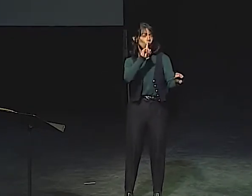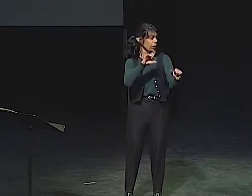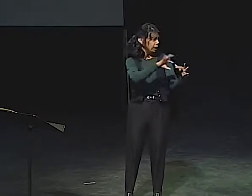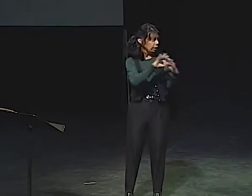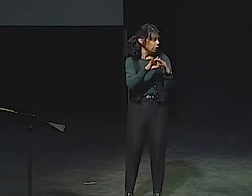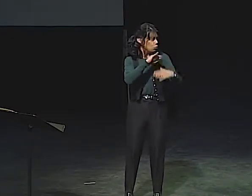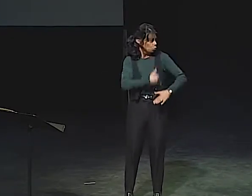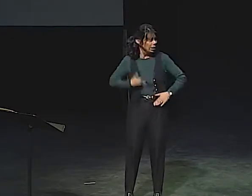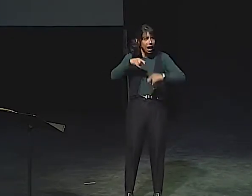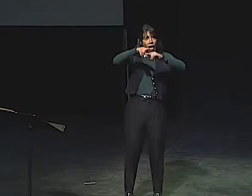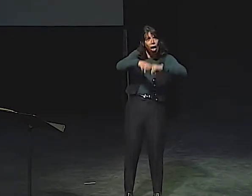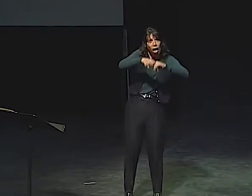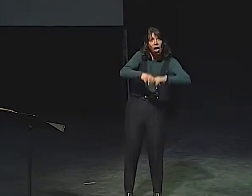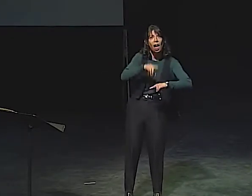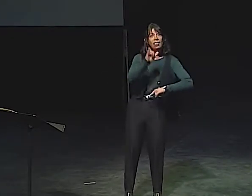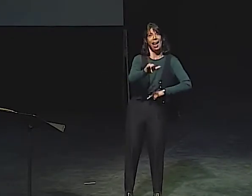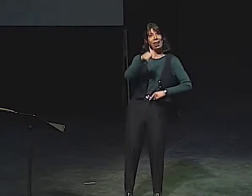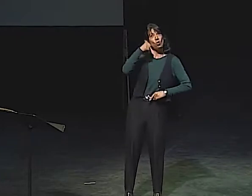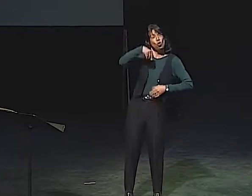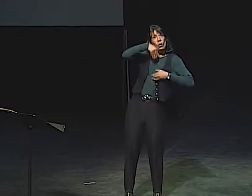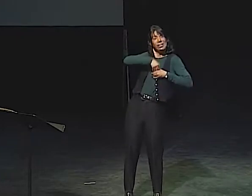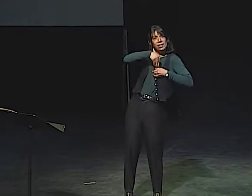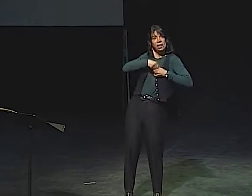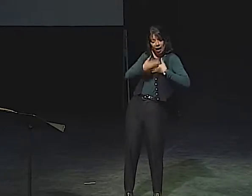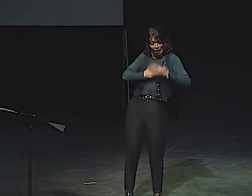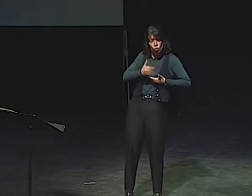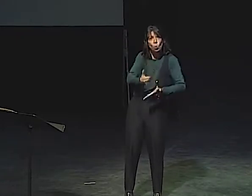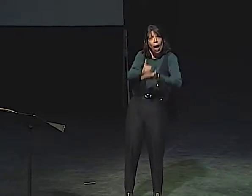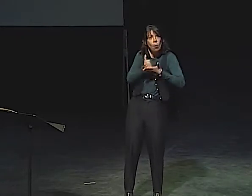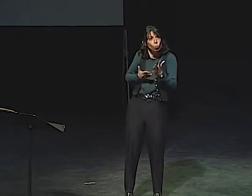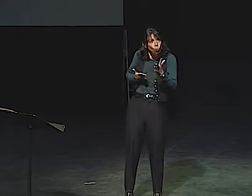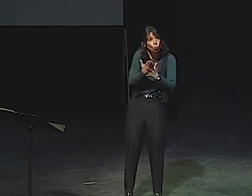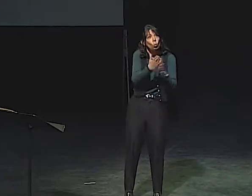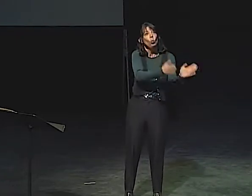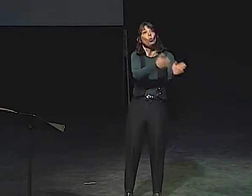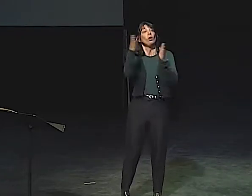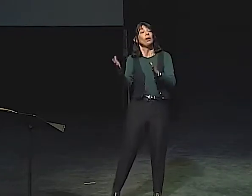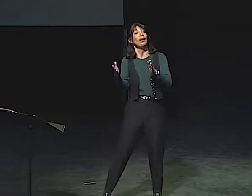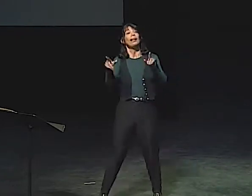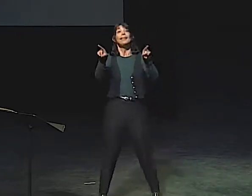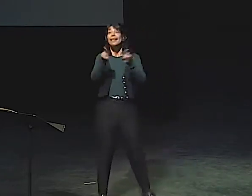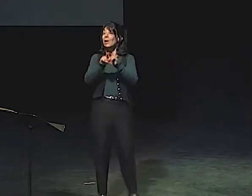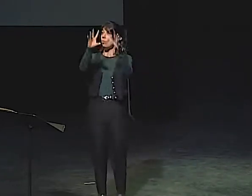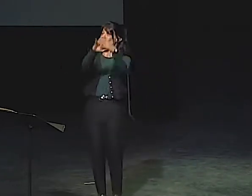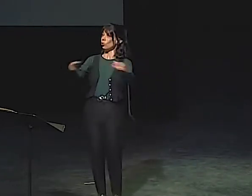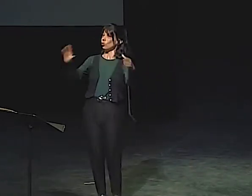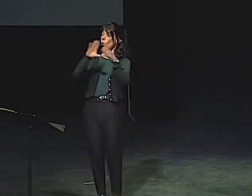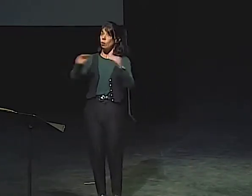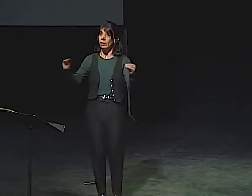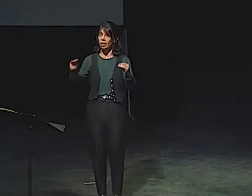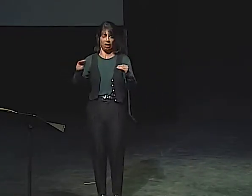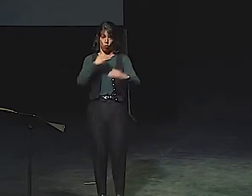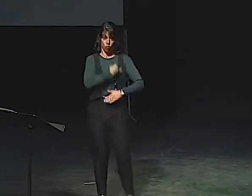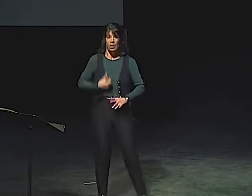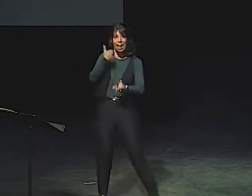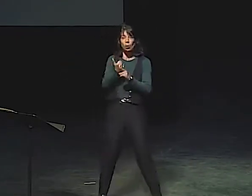IT WAS VERY PAINFUL, BUT SHE WAS ABLE TO FACE IT. SO SHE'S DEPENDED ON THAT INNER CHILD TO HELP HER.